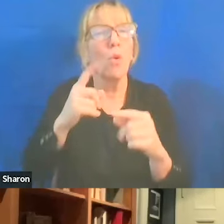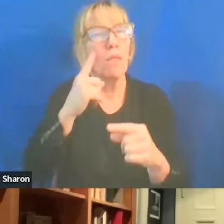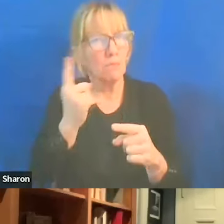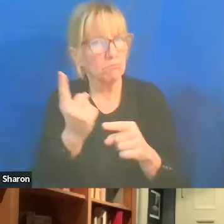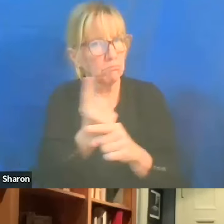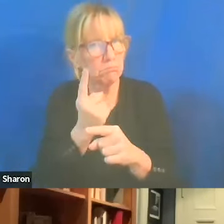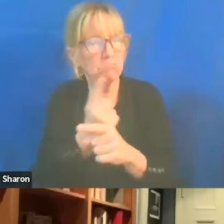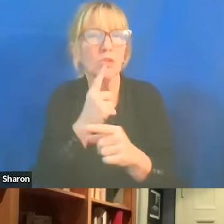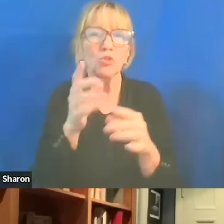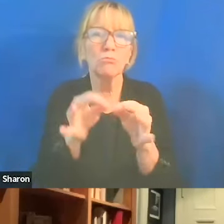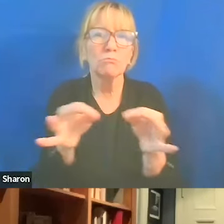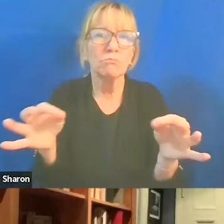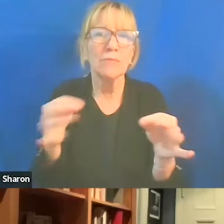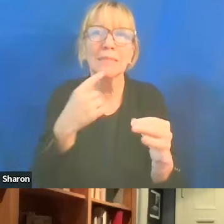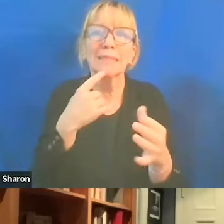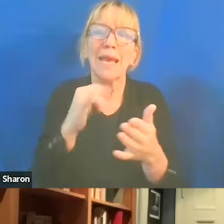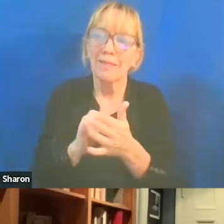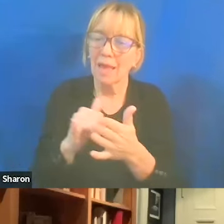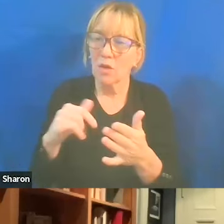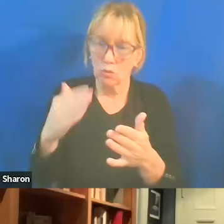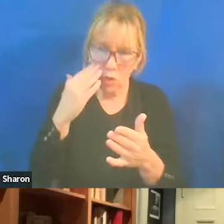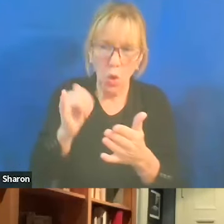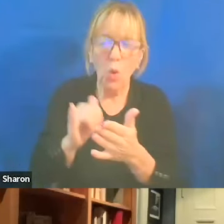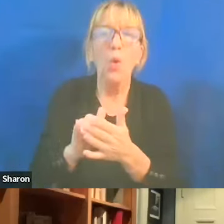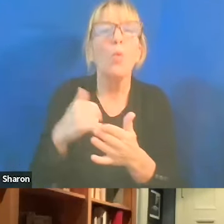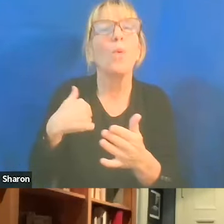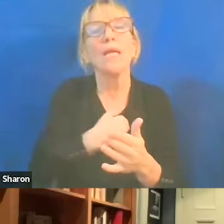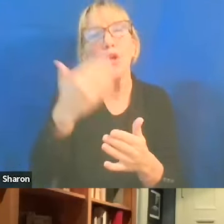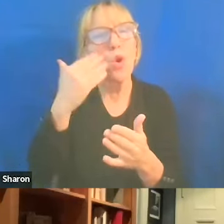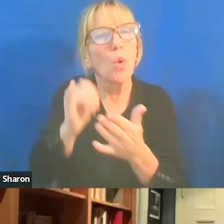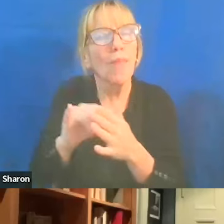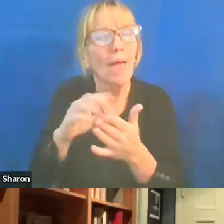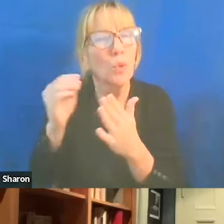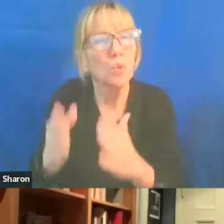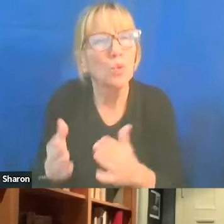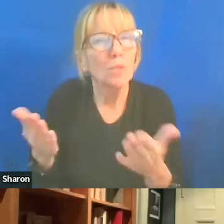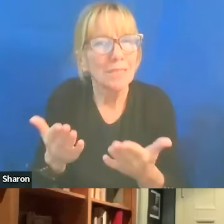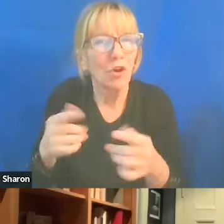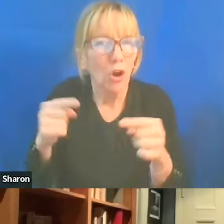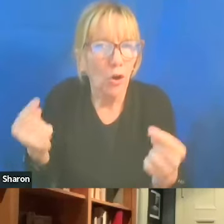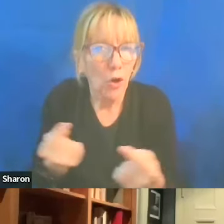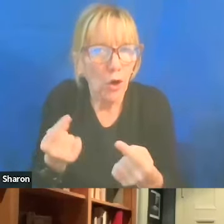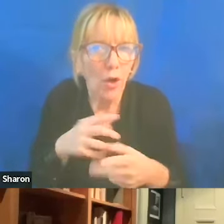out something that says we know our students are hurting. I think, and to what are the resources?